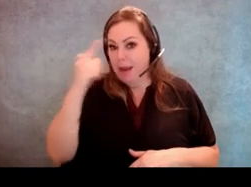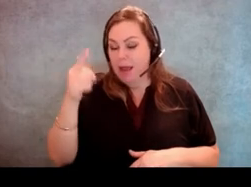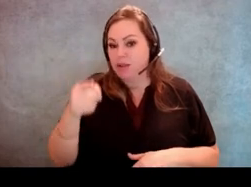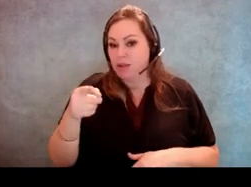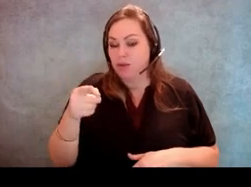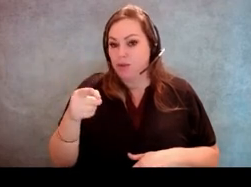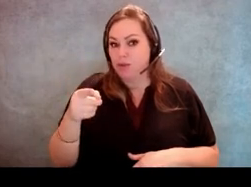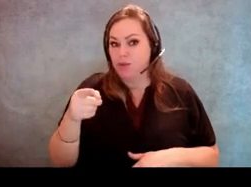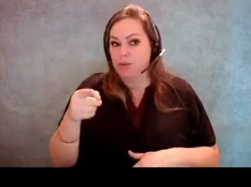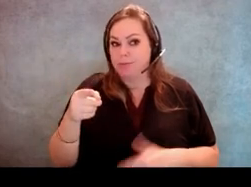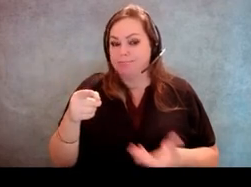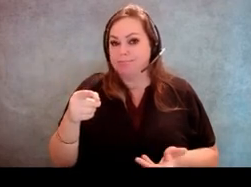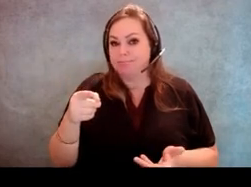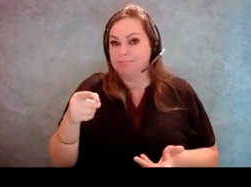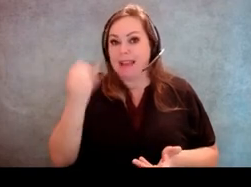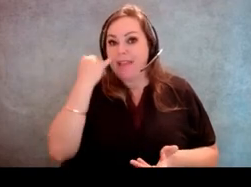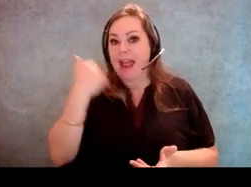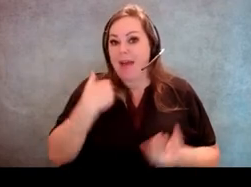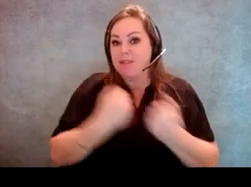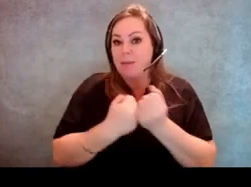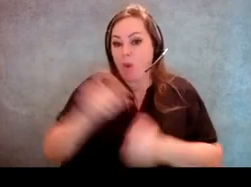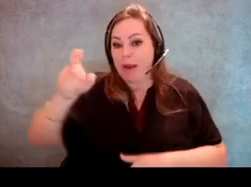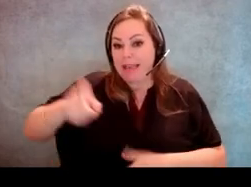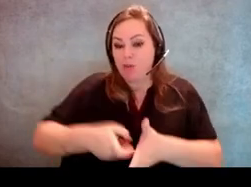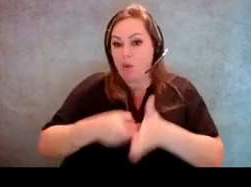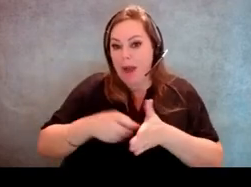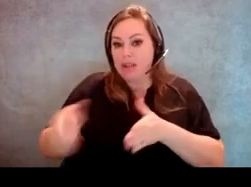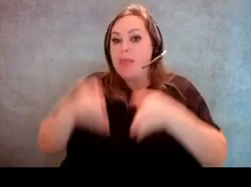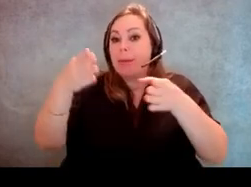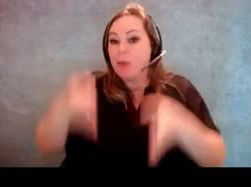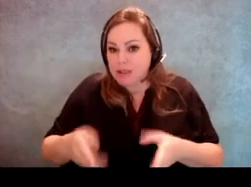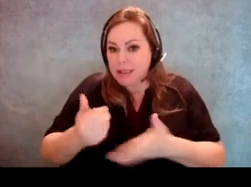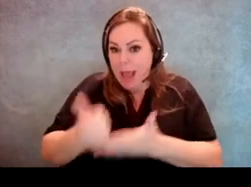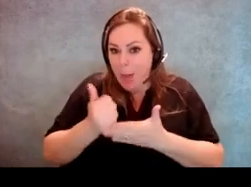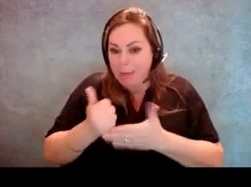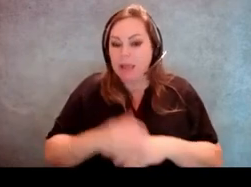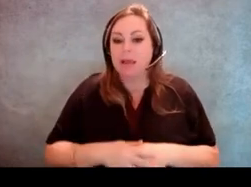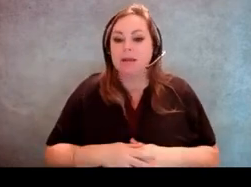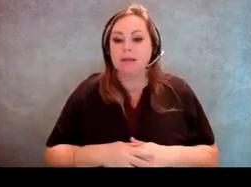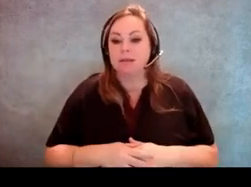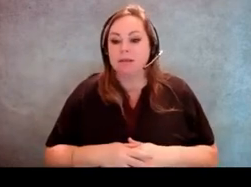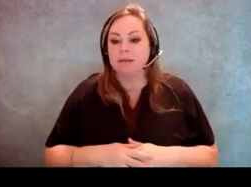if I have a support need that requires some kind of either assistance in order to do that